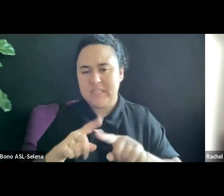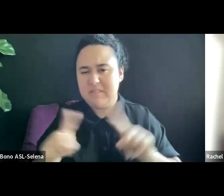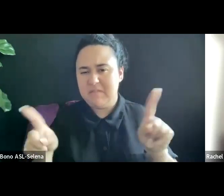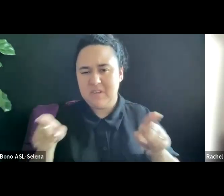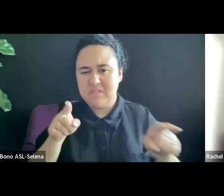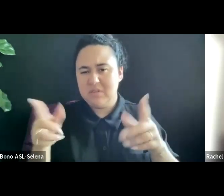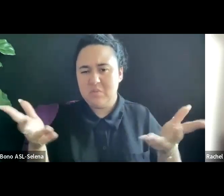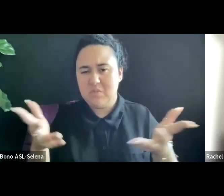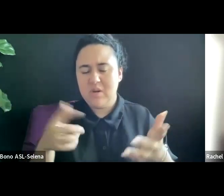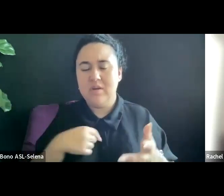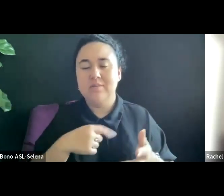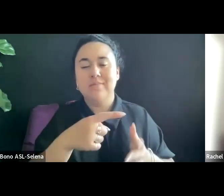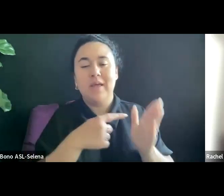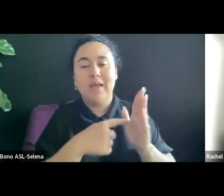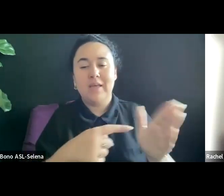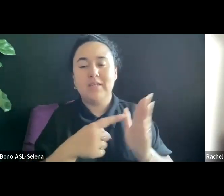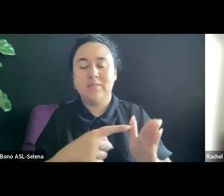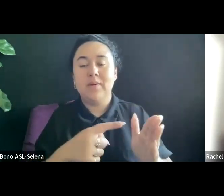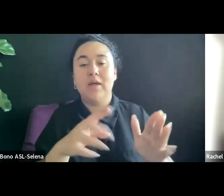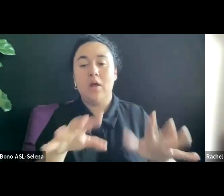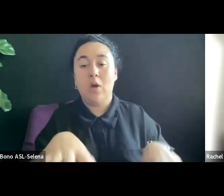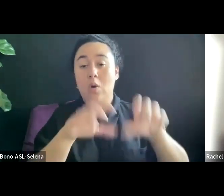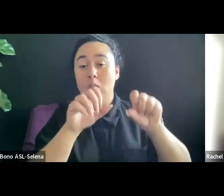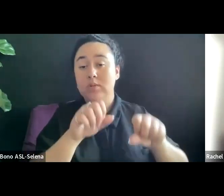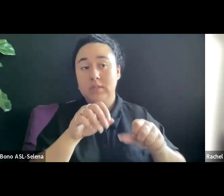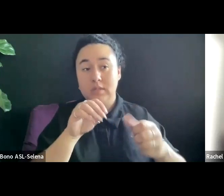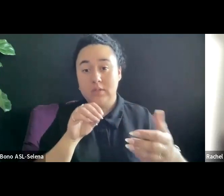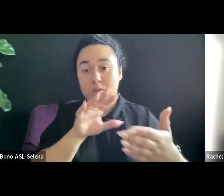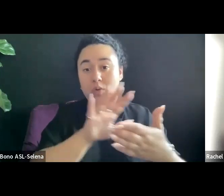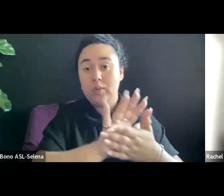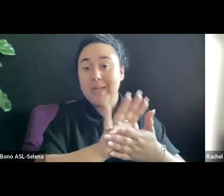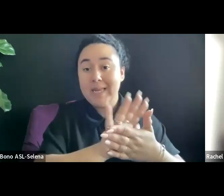BIT A THEATER, A MUSEUM OR EVEN VIRTUAL.